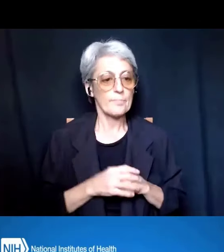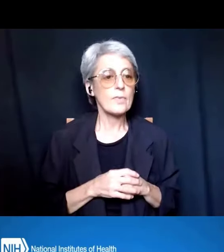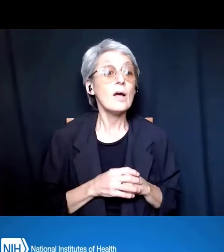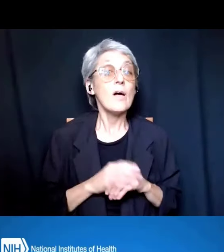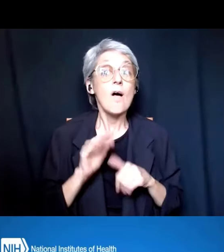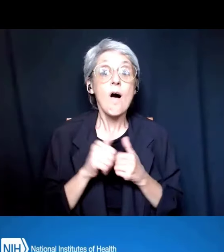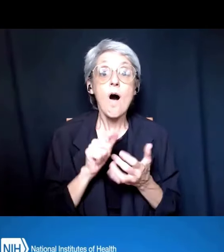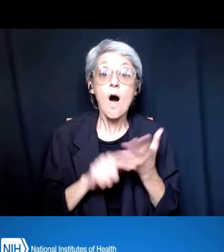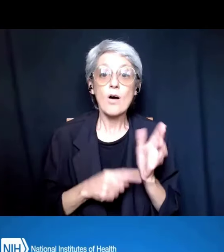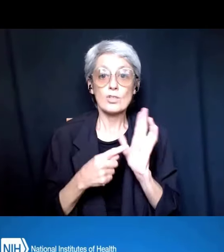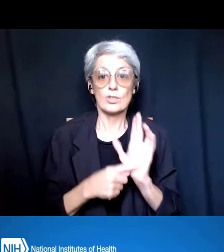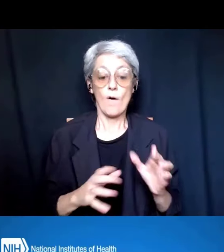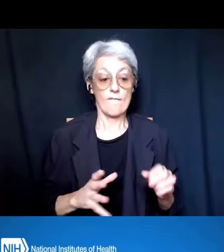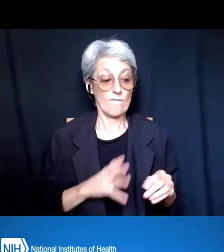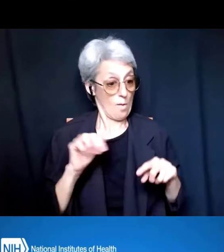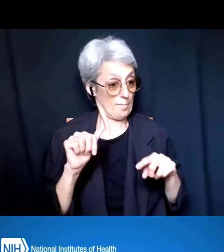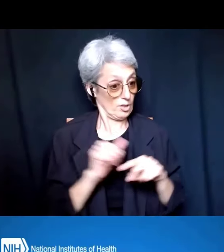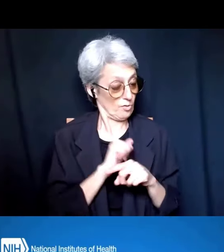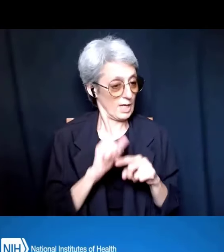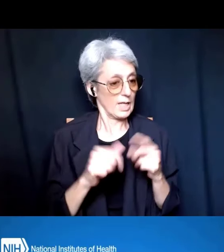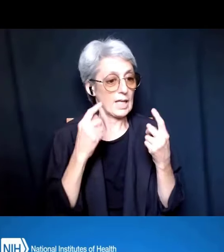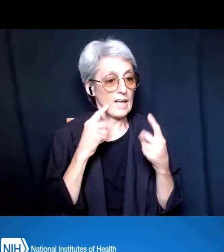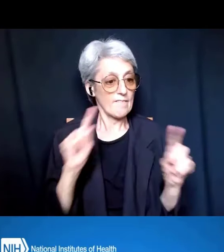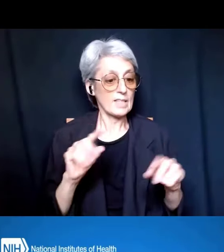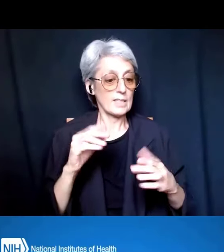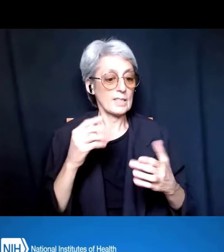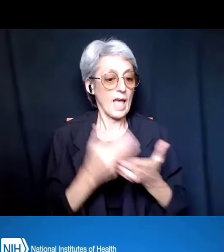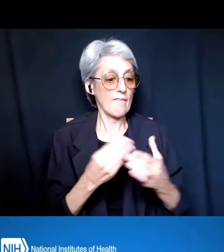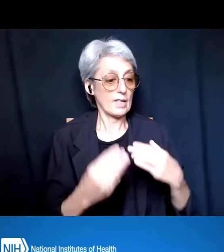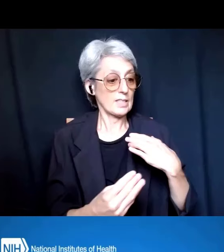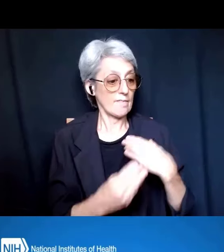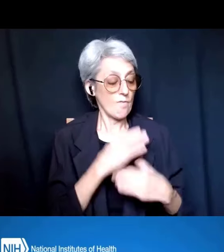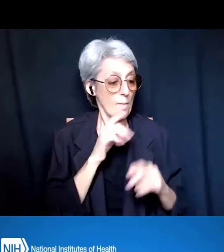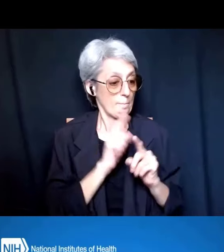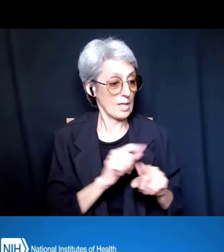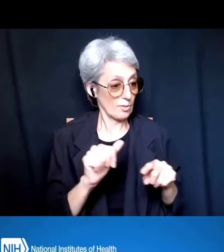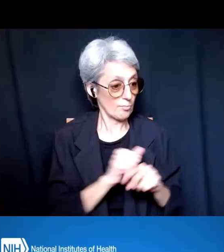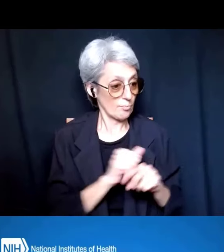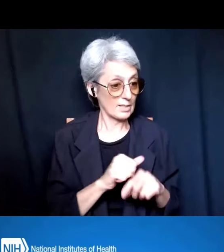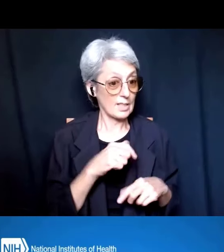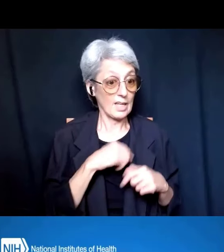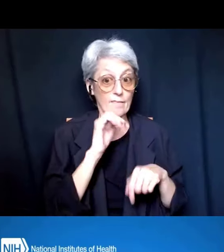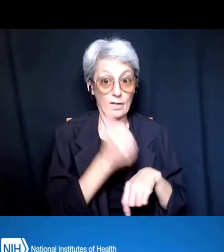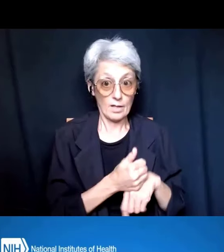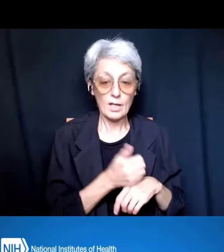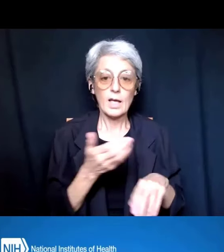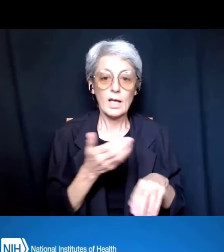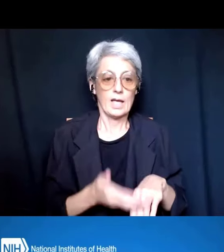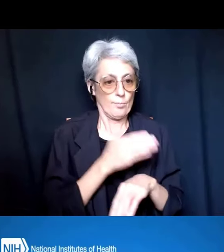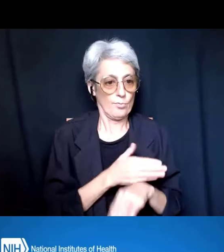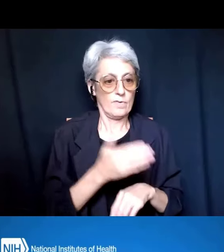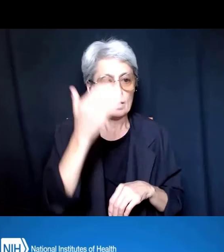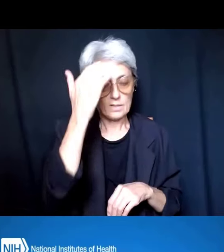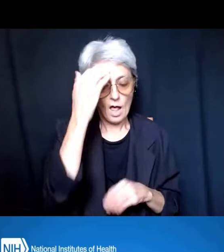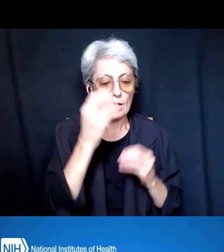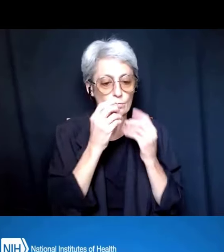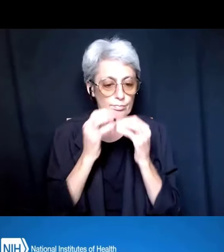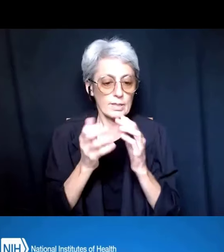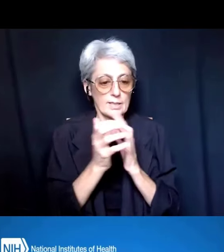and effective evidence-informed mentoring practices improves the knowledge and mentoring skills of research mentors across career stages,